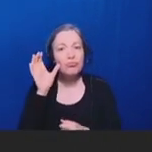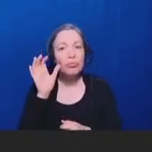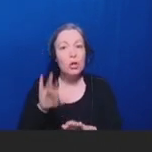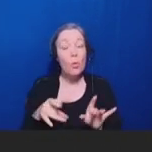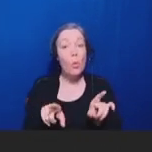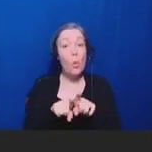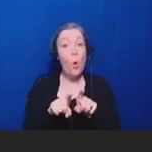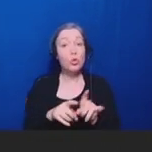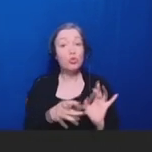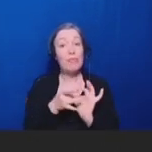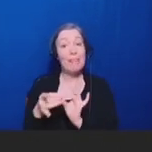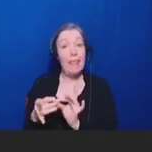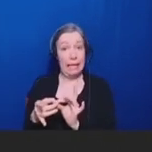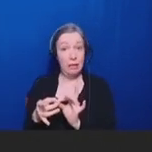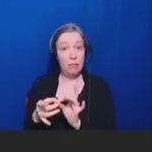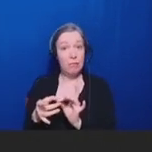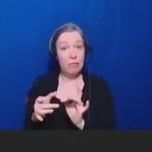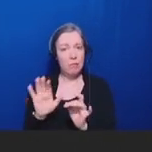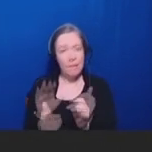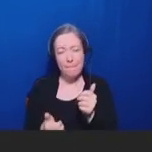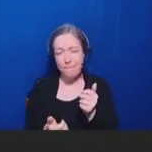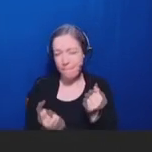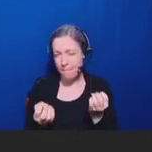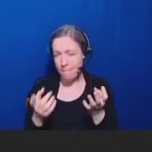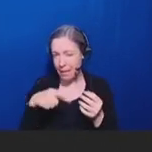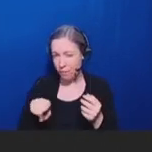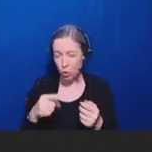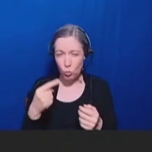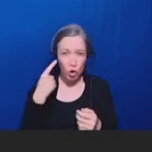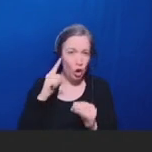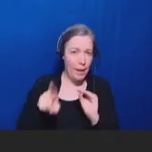there's -- I'm sure most of you may have heard about the backfire boomerang effect, where